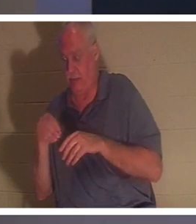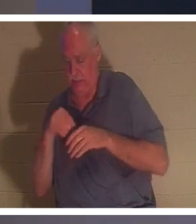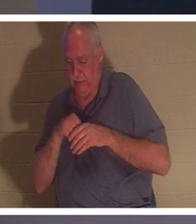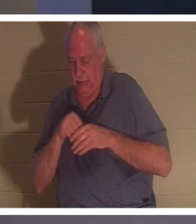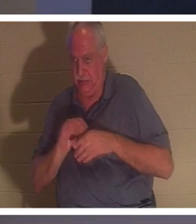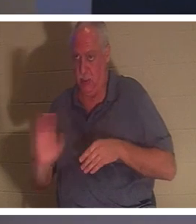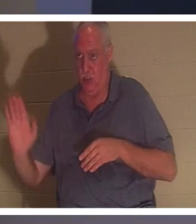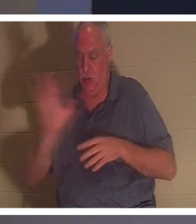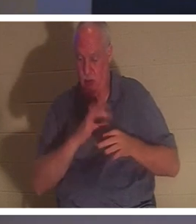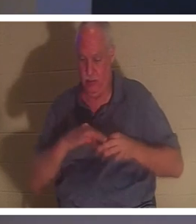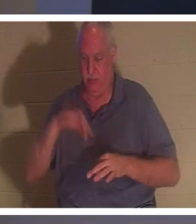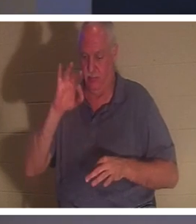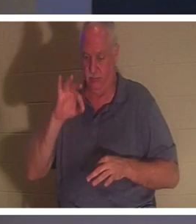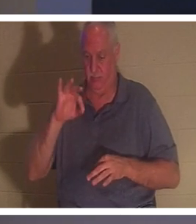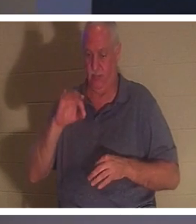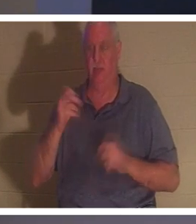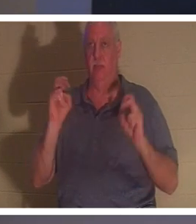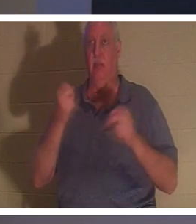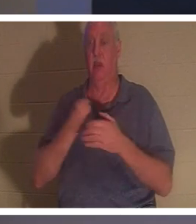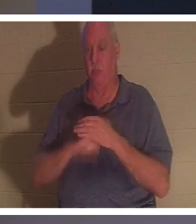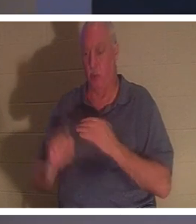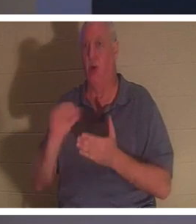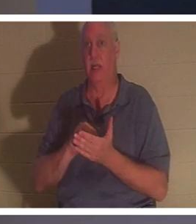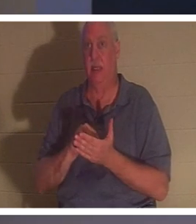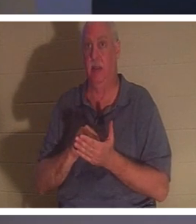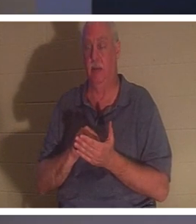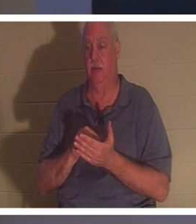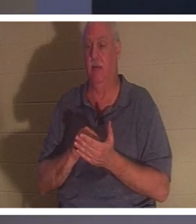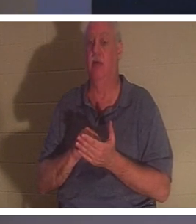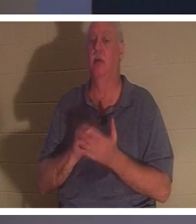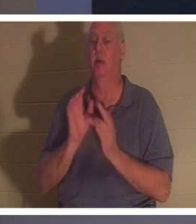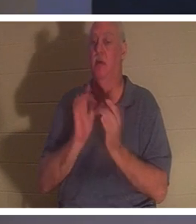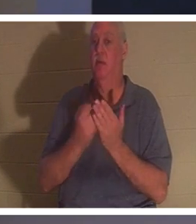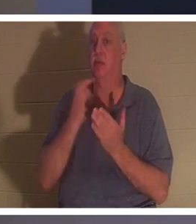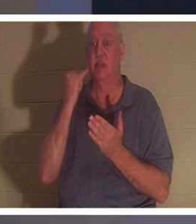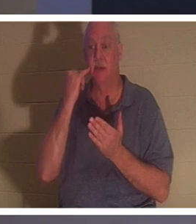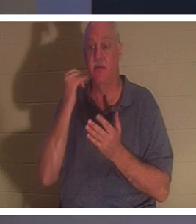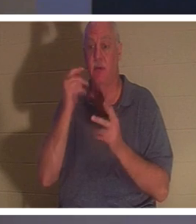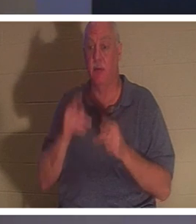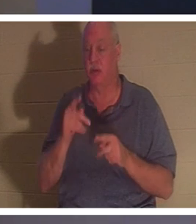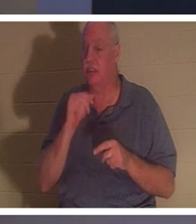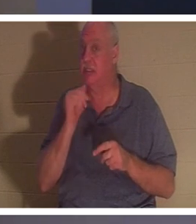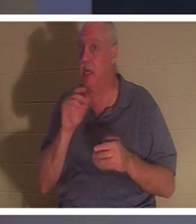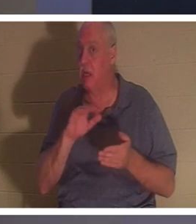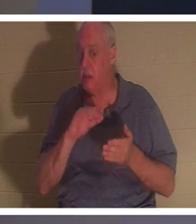You are born again! The Bible says, "Unless a man is born again he cannot see the kingdom of God."